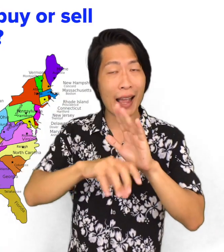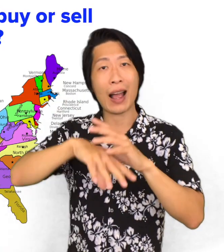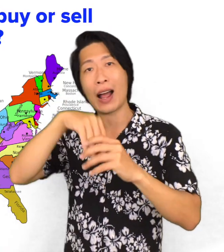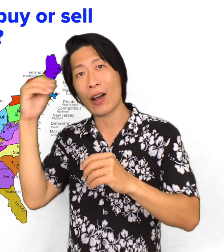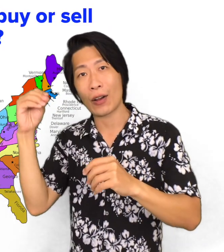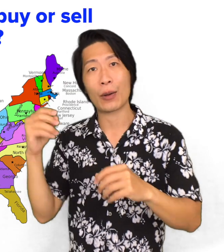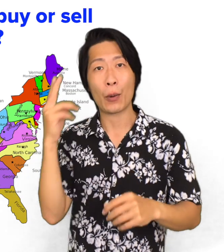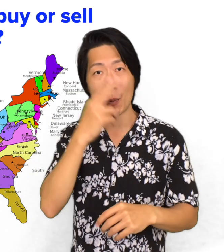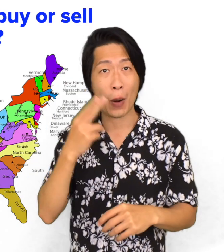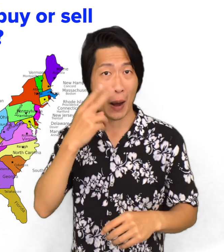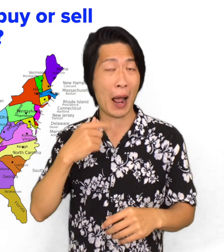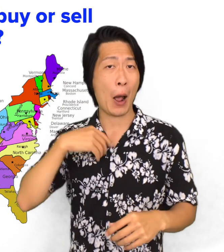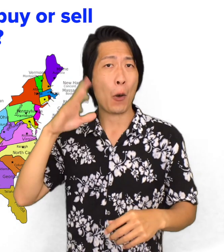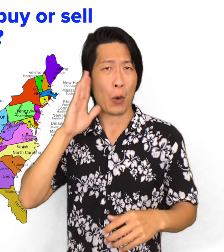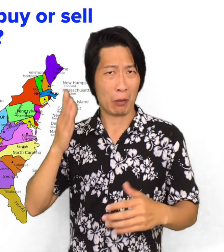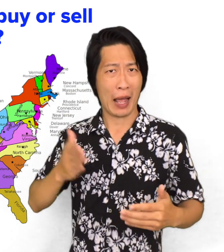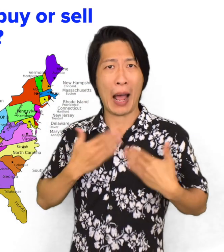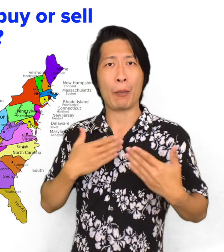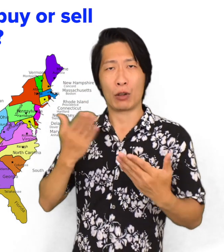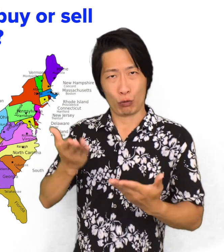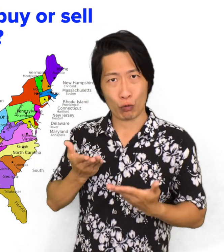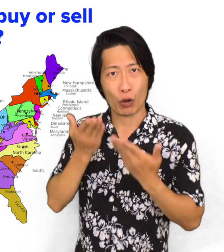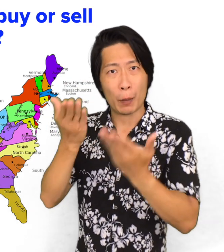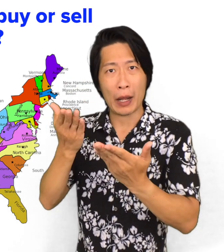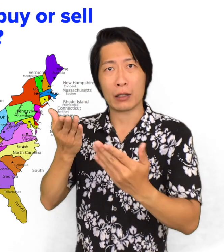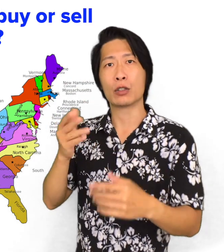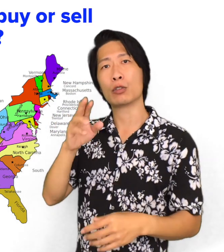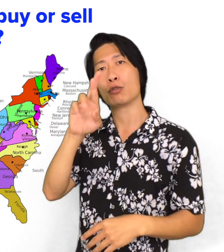different state, I'll be happy to recommend another